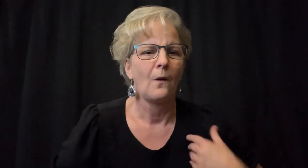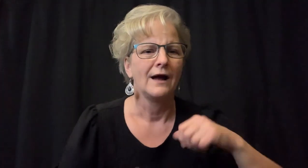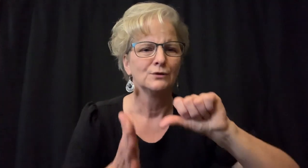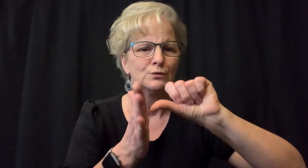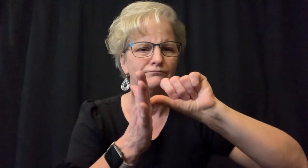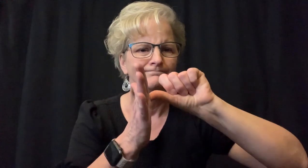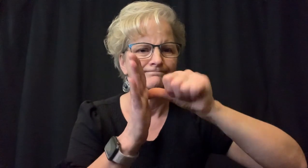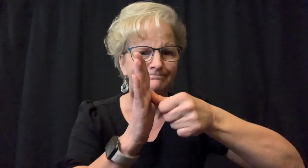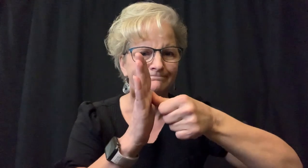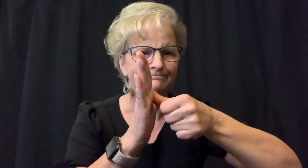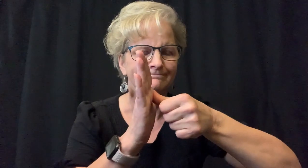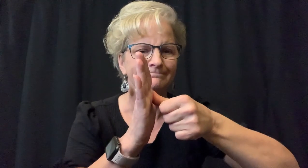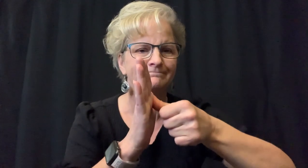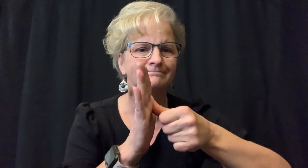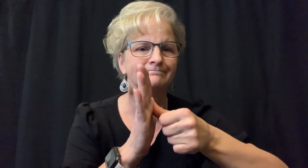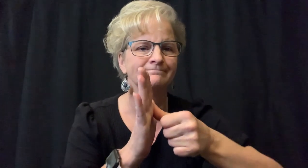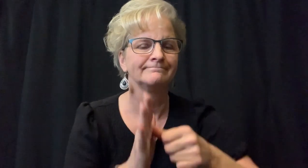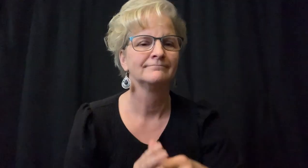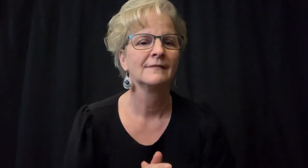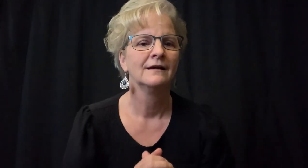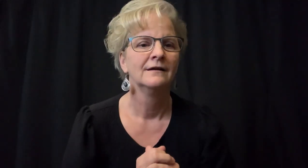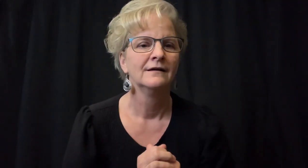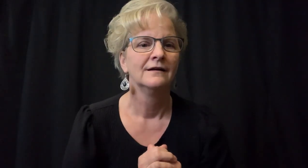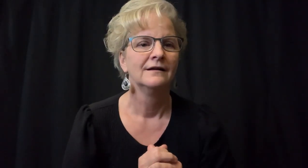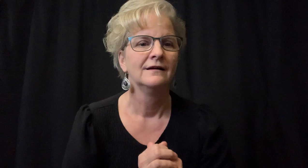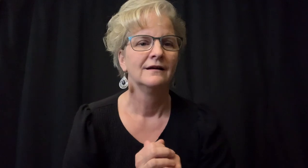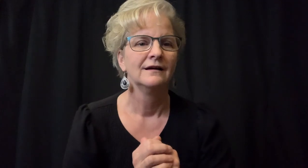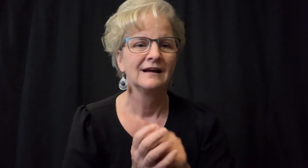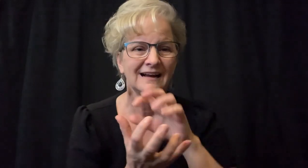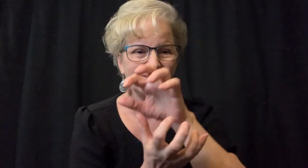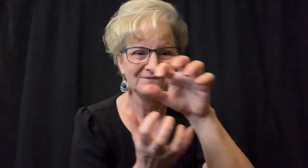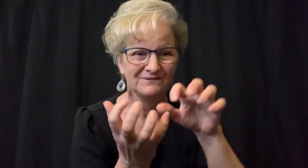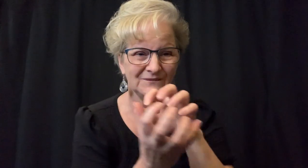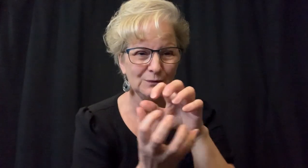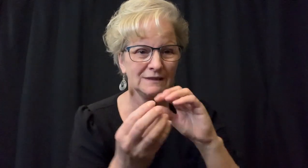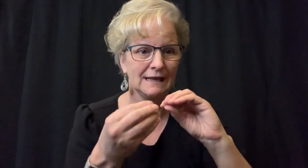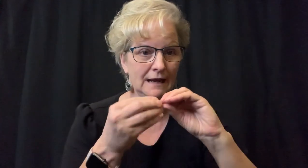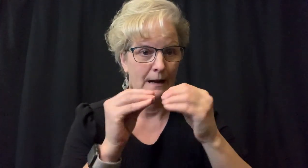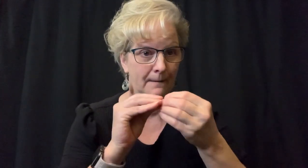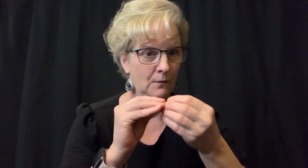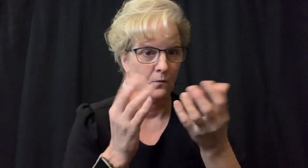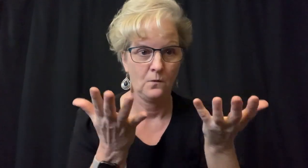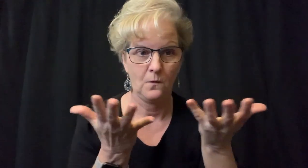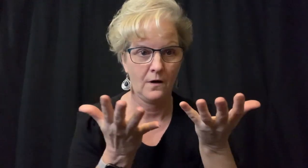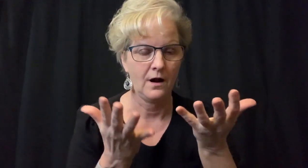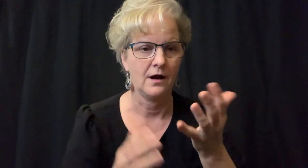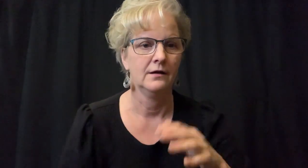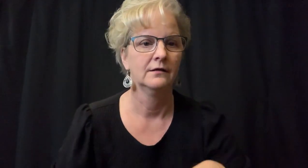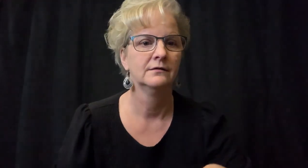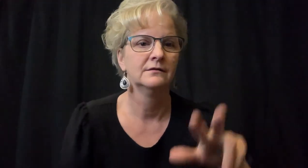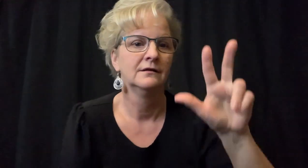I would like to take a moment to explain these two confusing numbers.